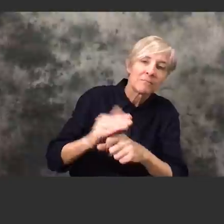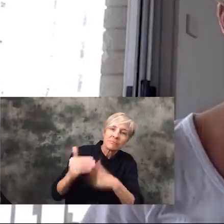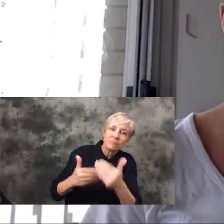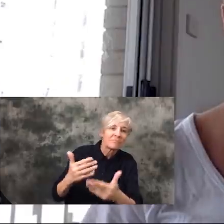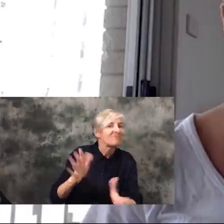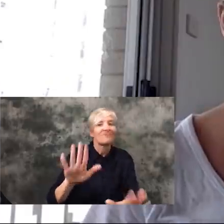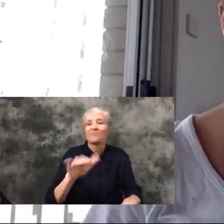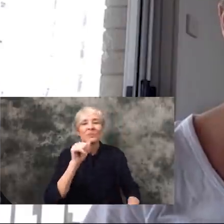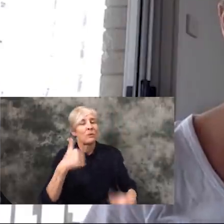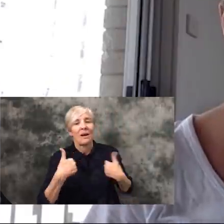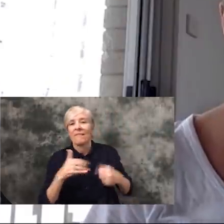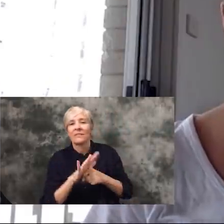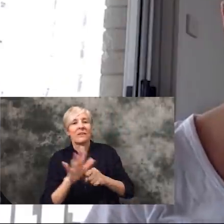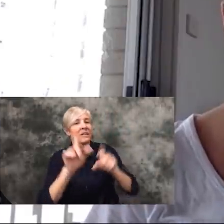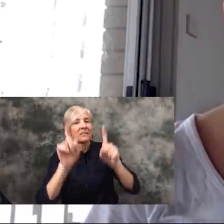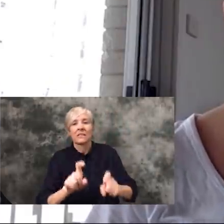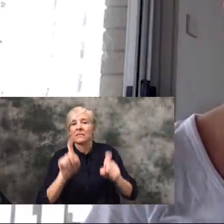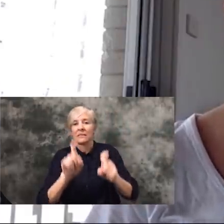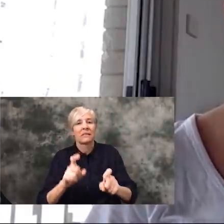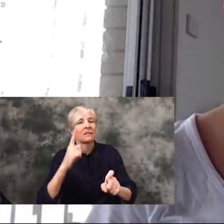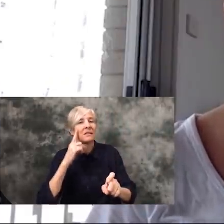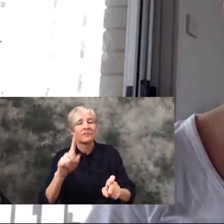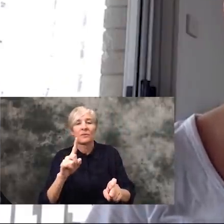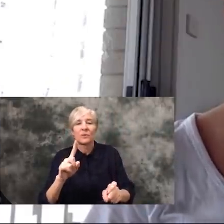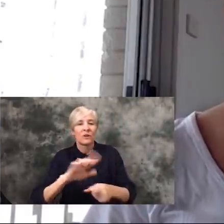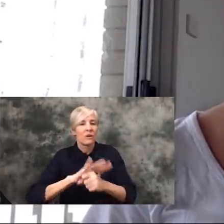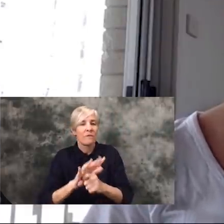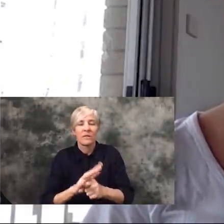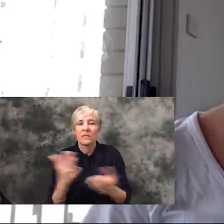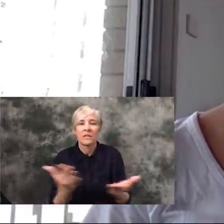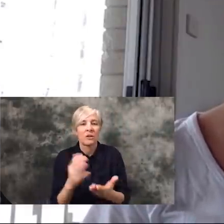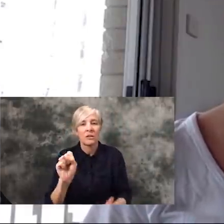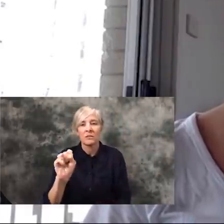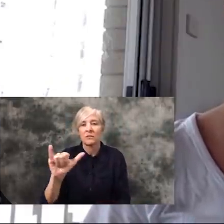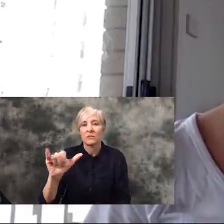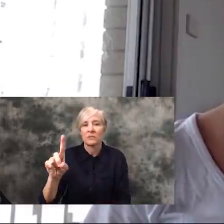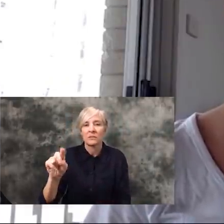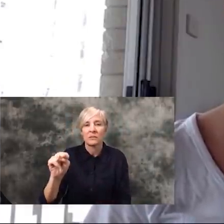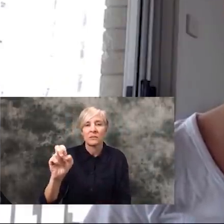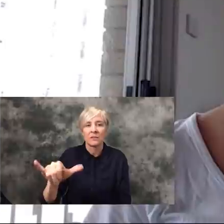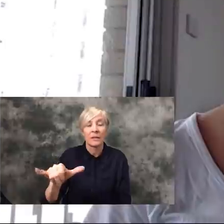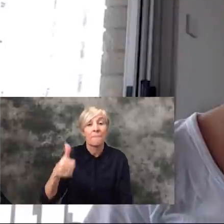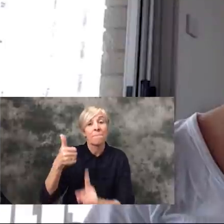We definitely don't have adequate testing in Sydney. Like, my father was